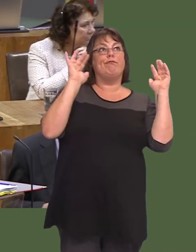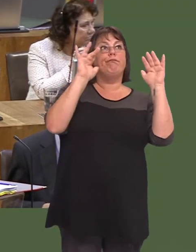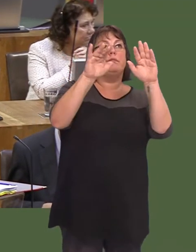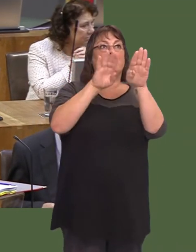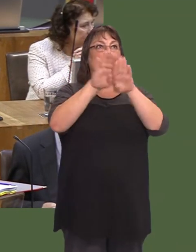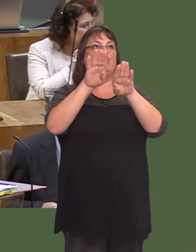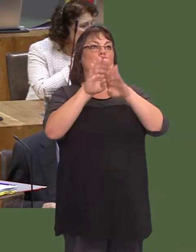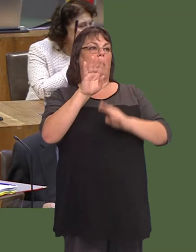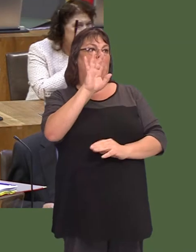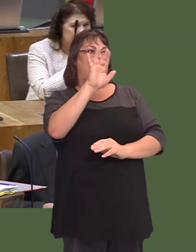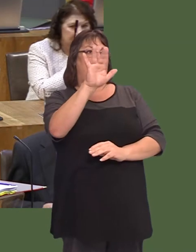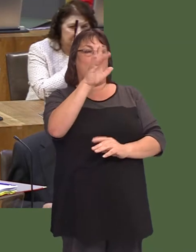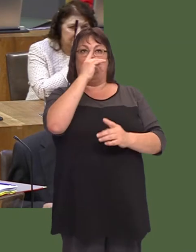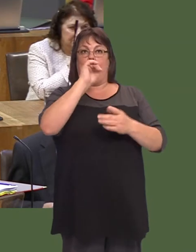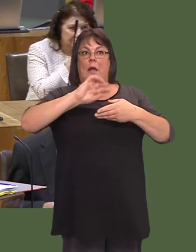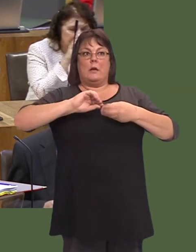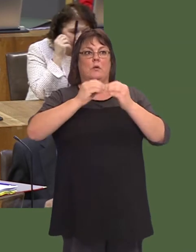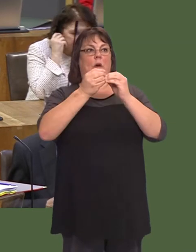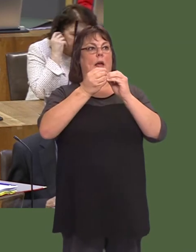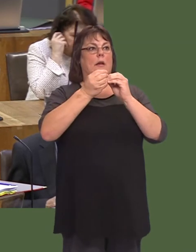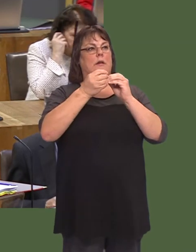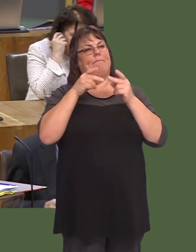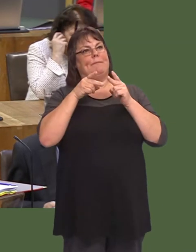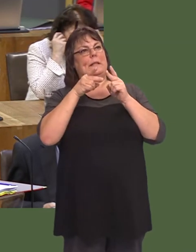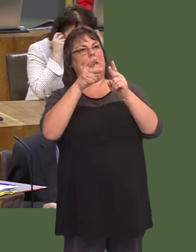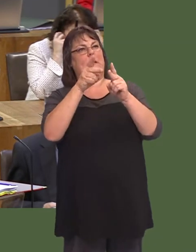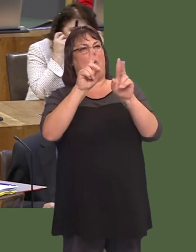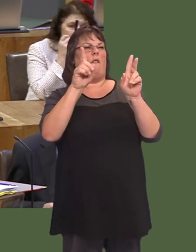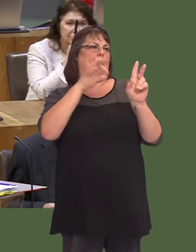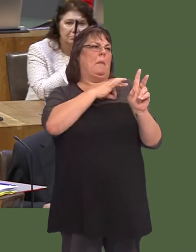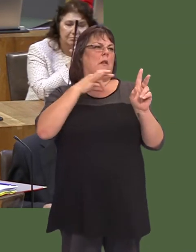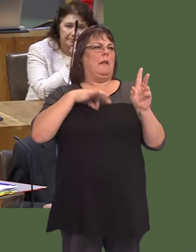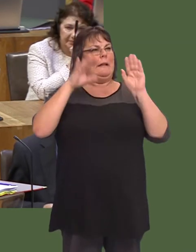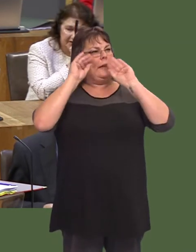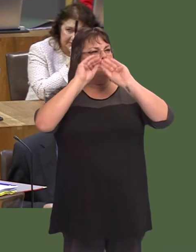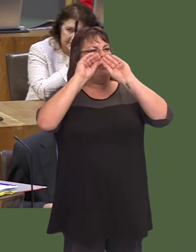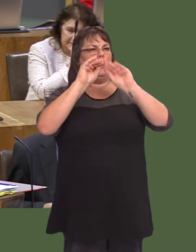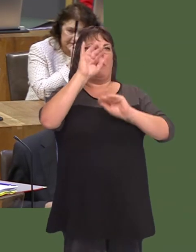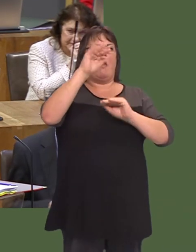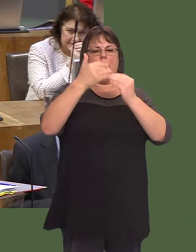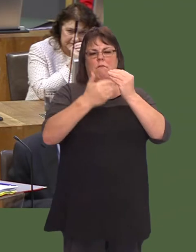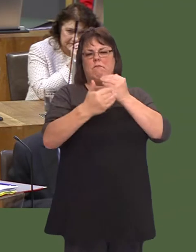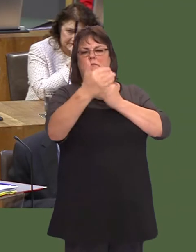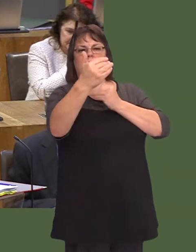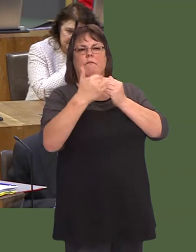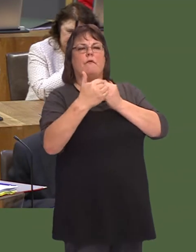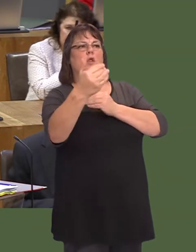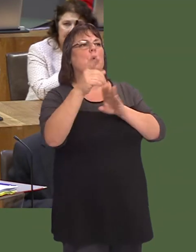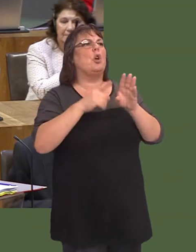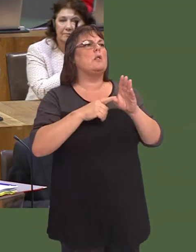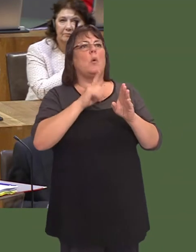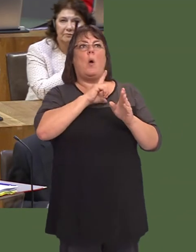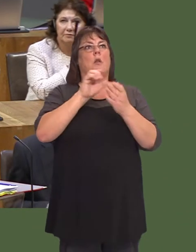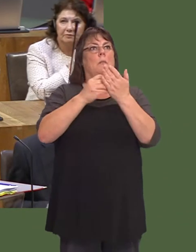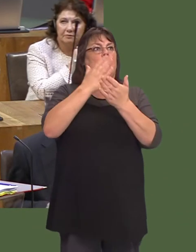addysg feddygol yn y gogledd dros y blynyddoedd er mwyn sicrhau bod y gogledd yn cael ei ystyried